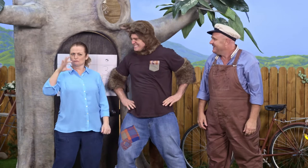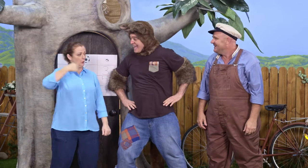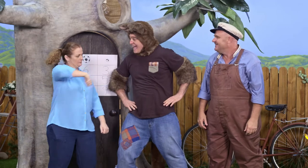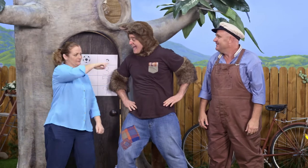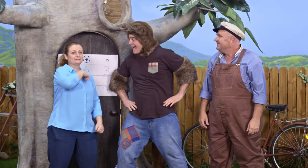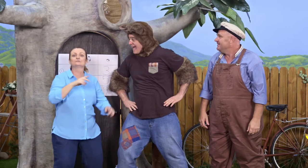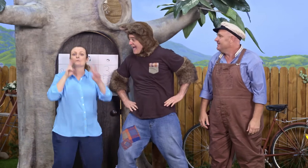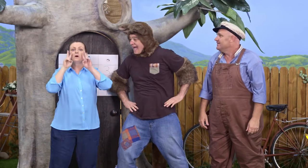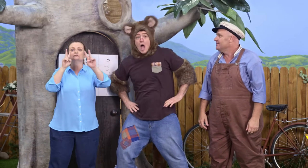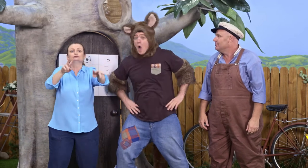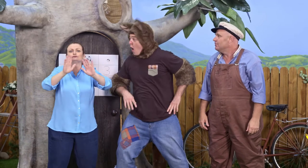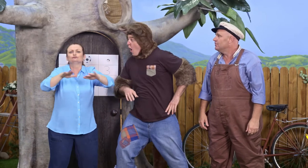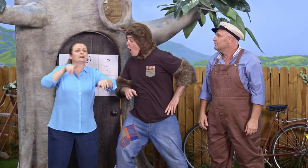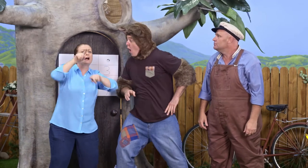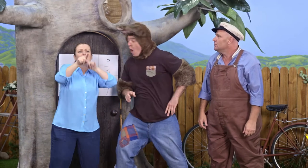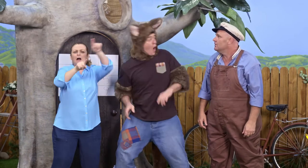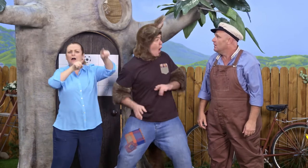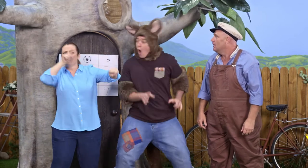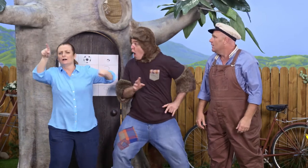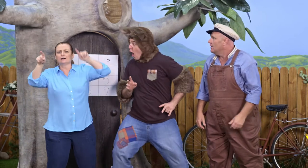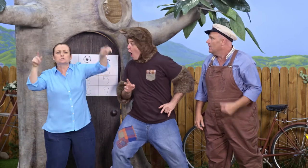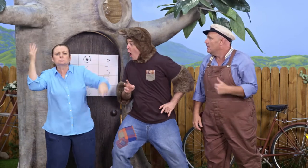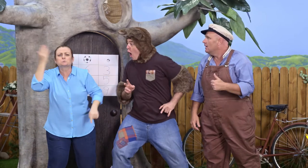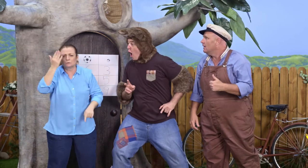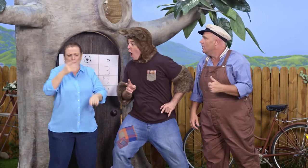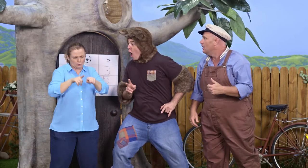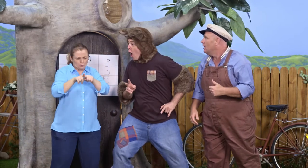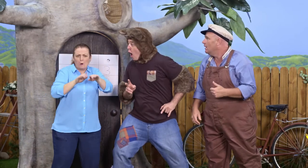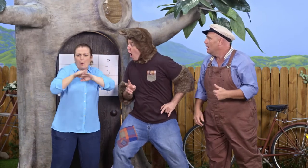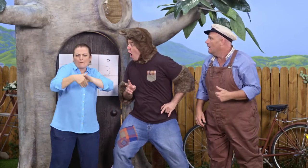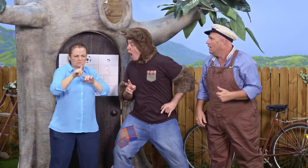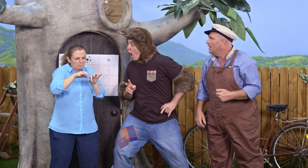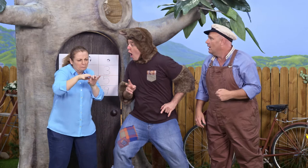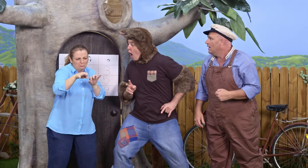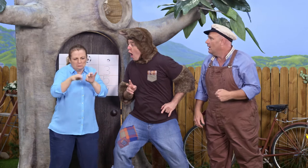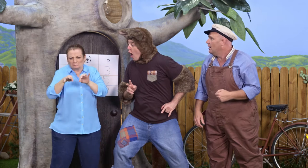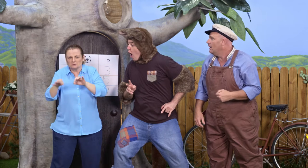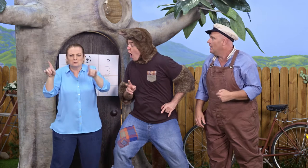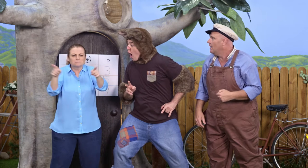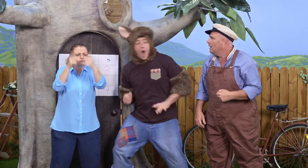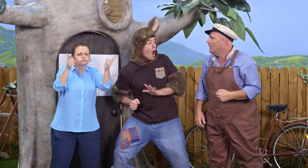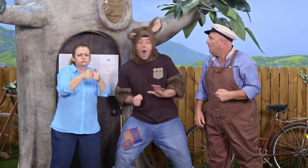Why don't we watch some children at school learning about measurements?